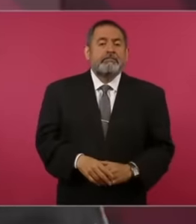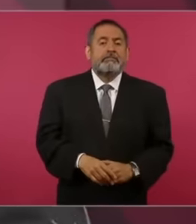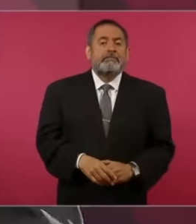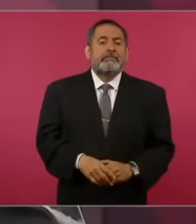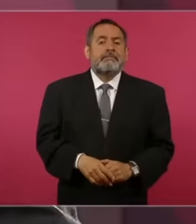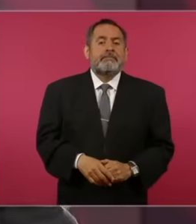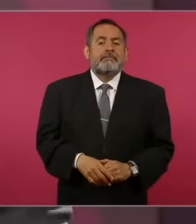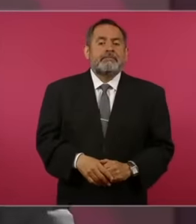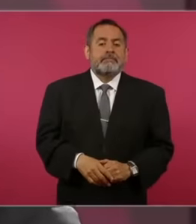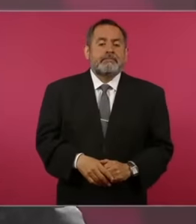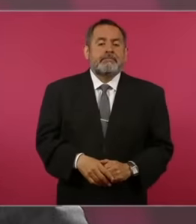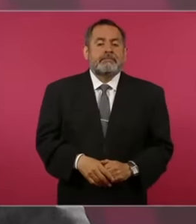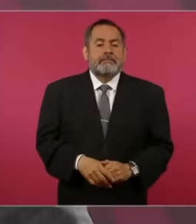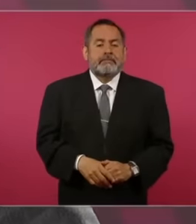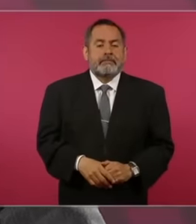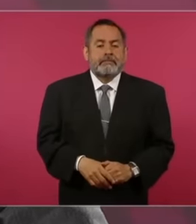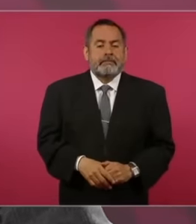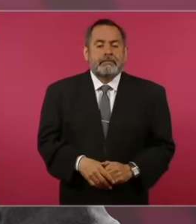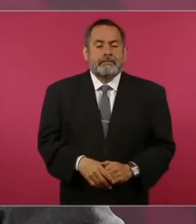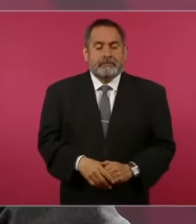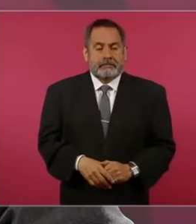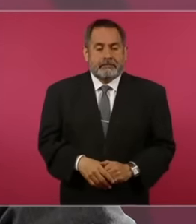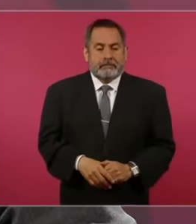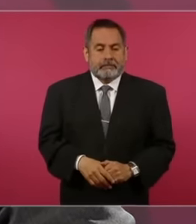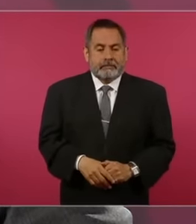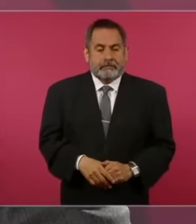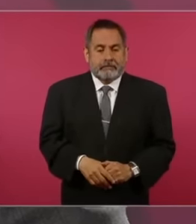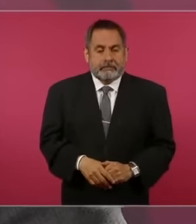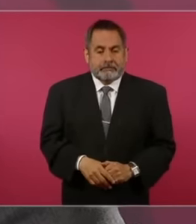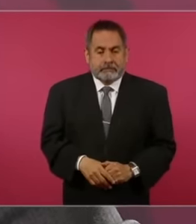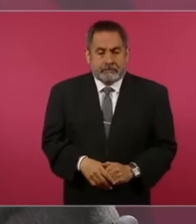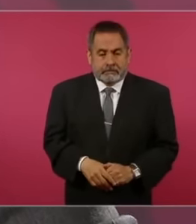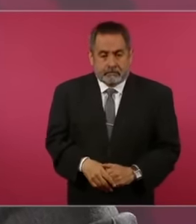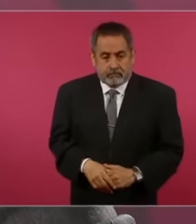, and we started. a transformation process